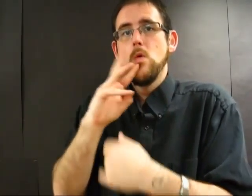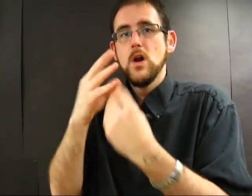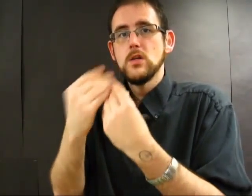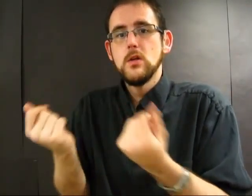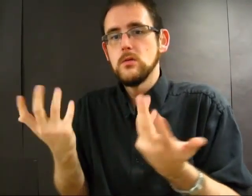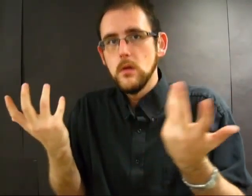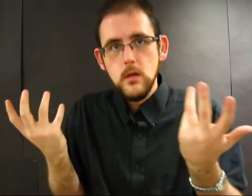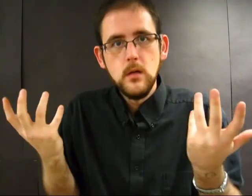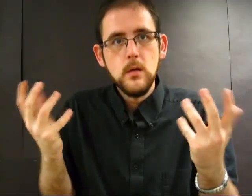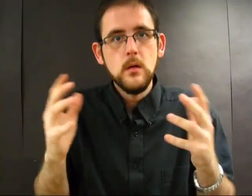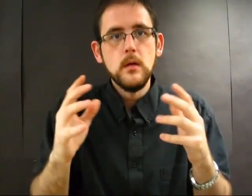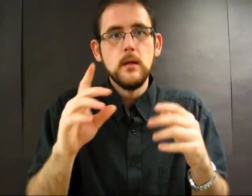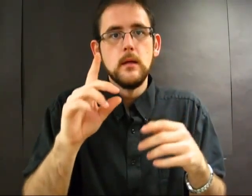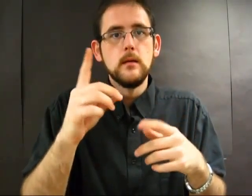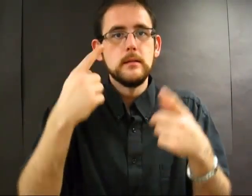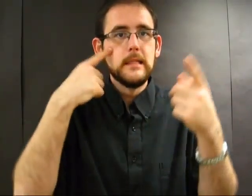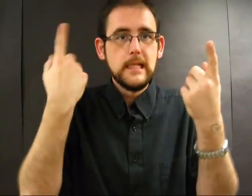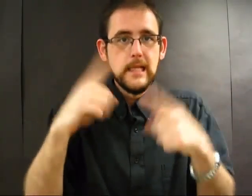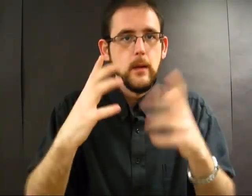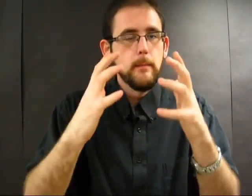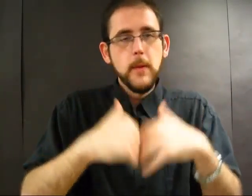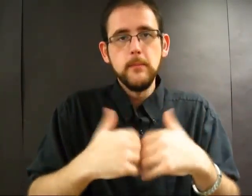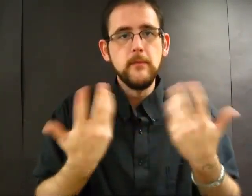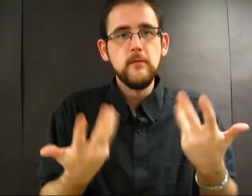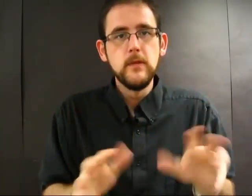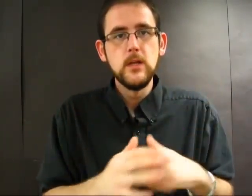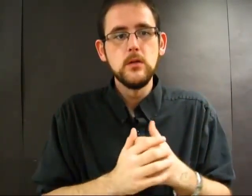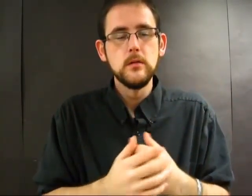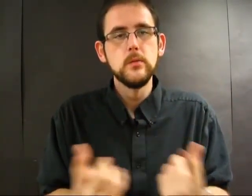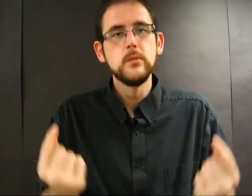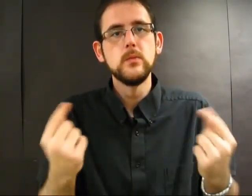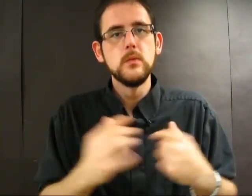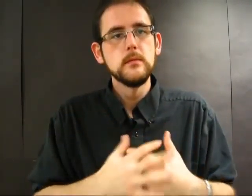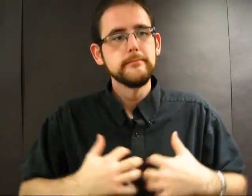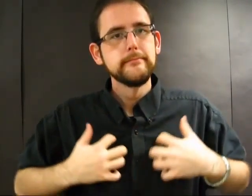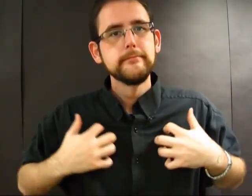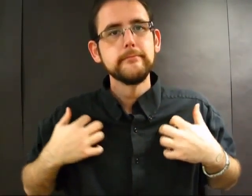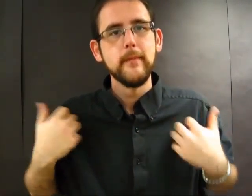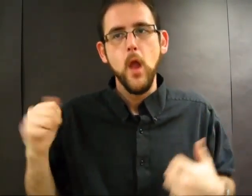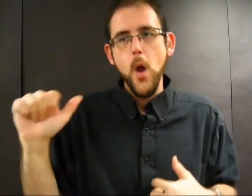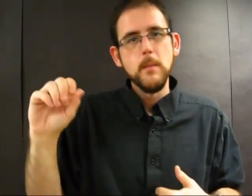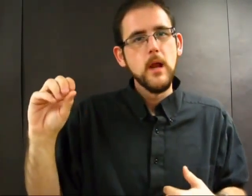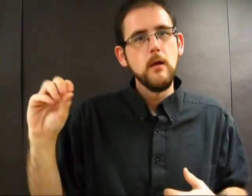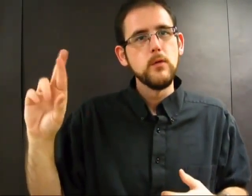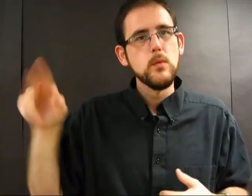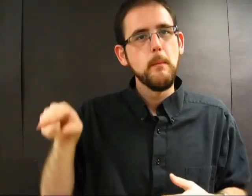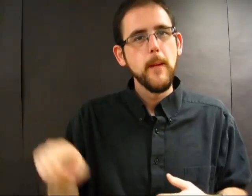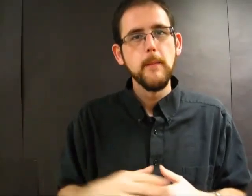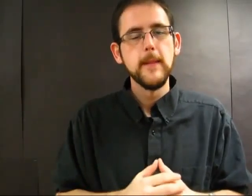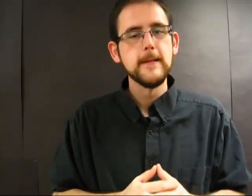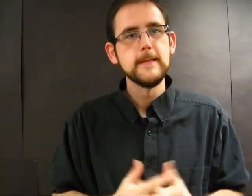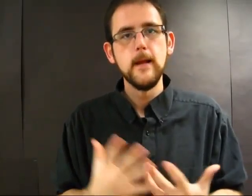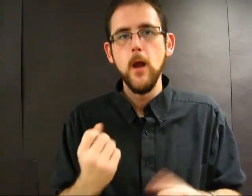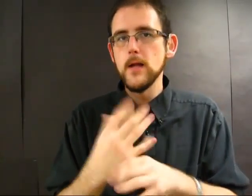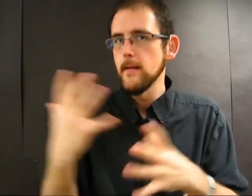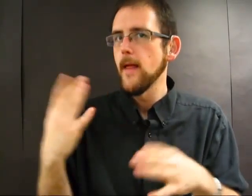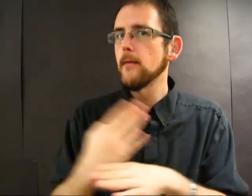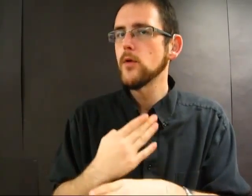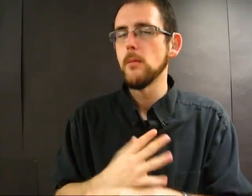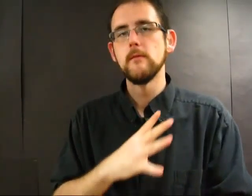having fallen through. This makes Water Solutions angry at AOR and decide that the group's causing too much